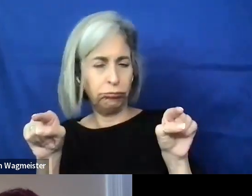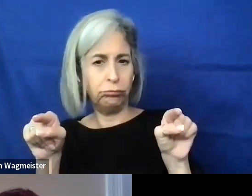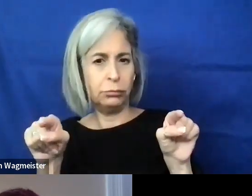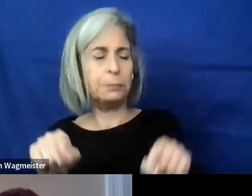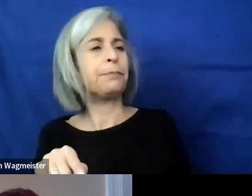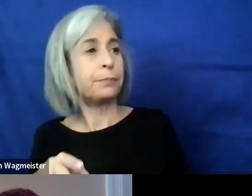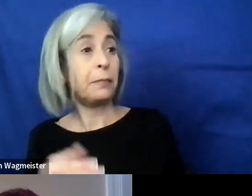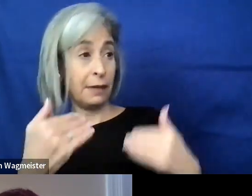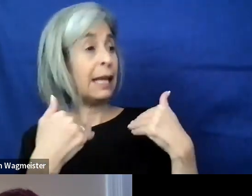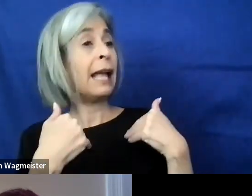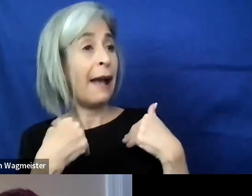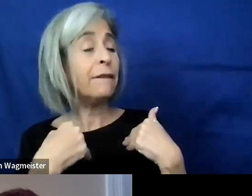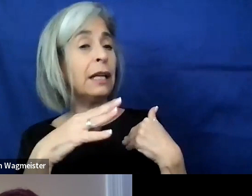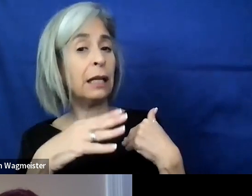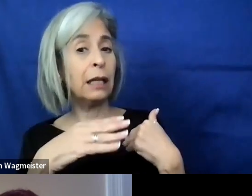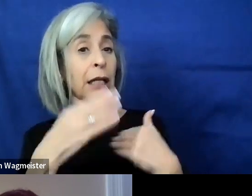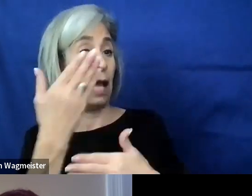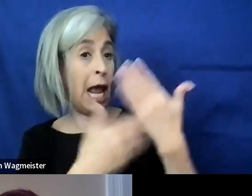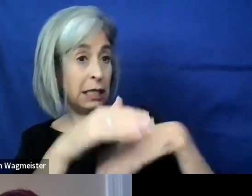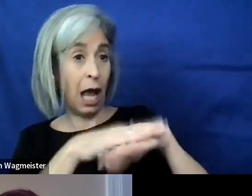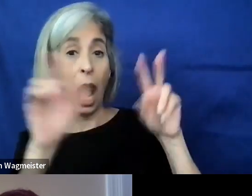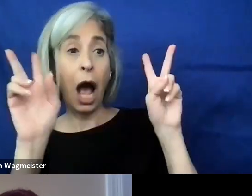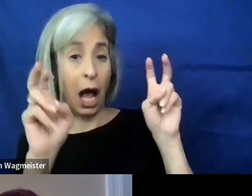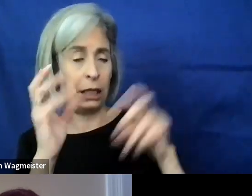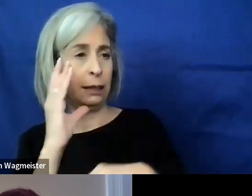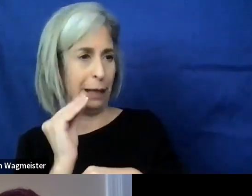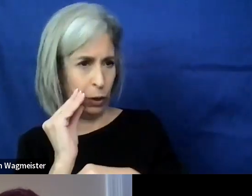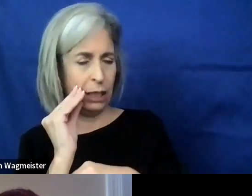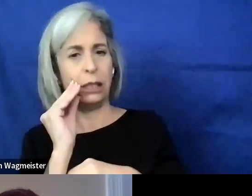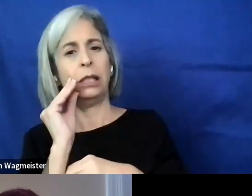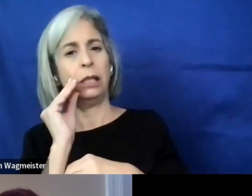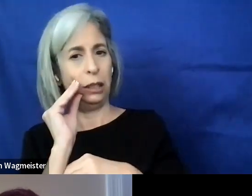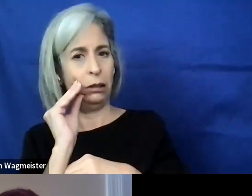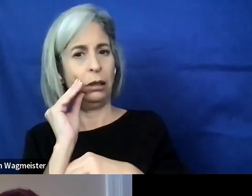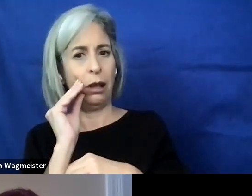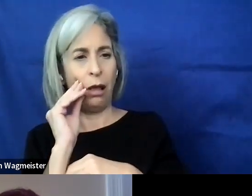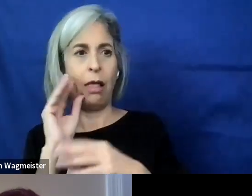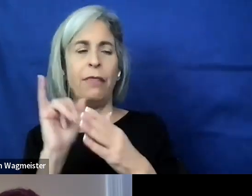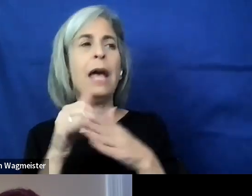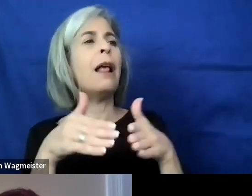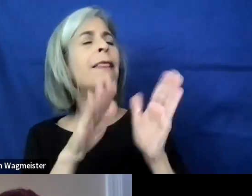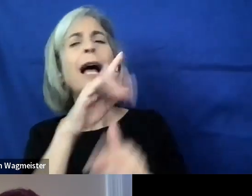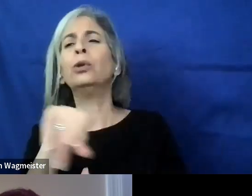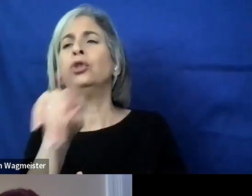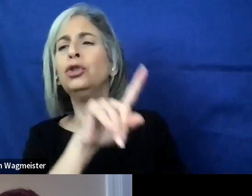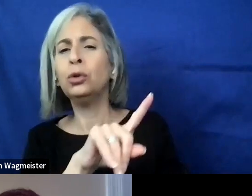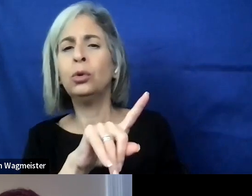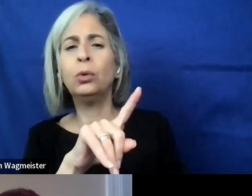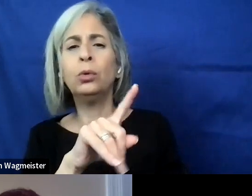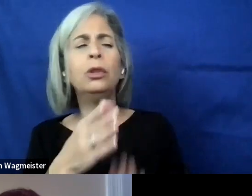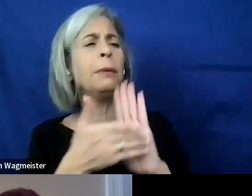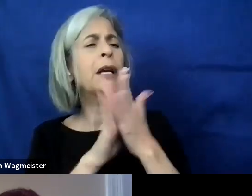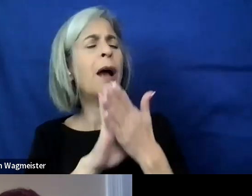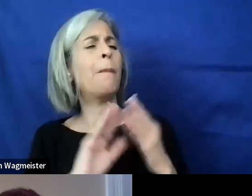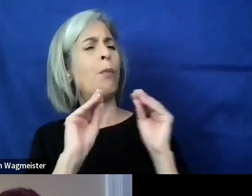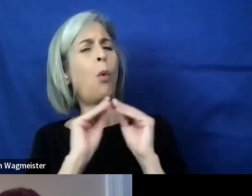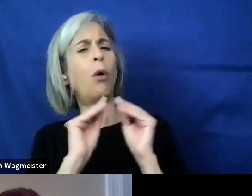So having a hands-on experience would allow you to be more innovative